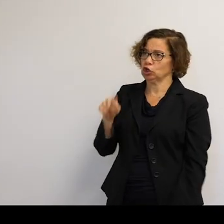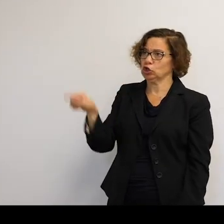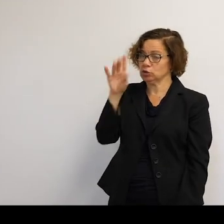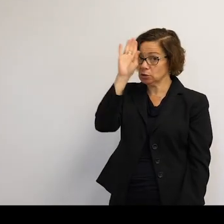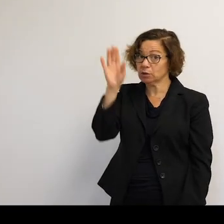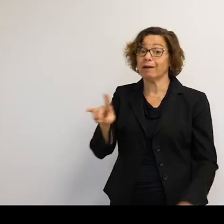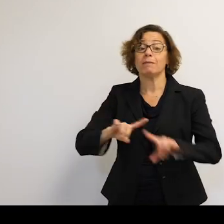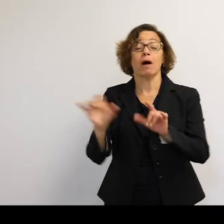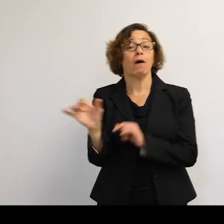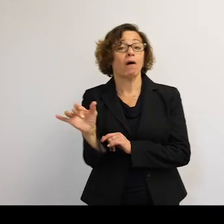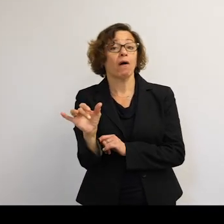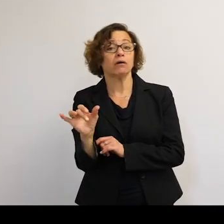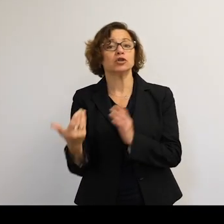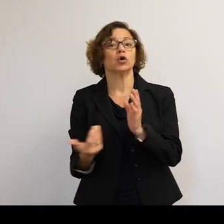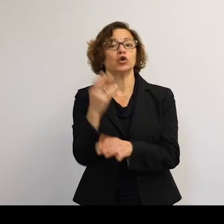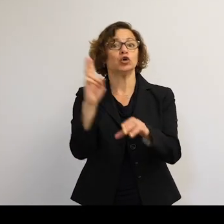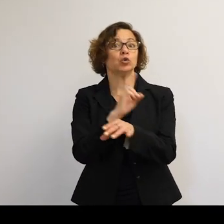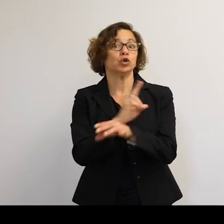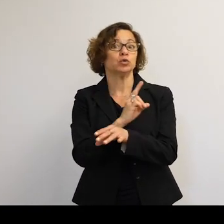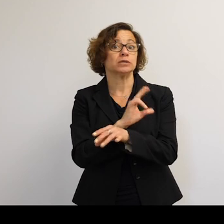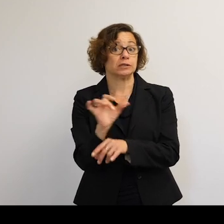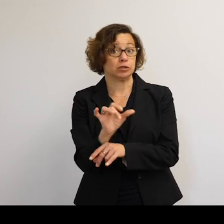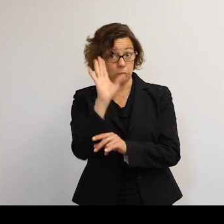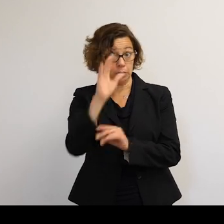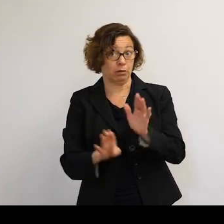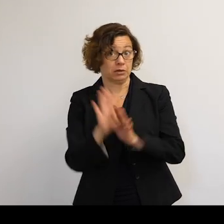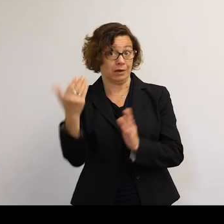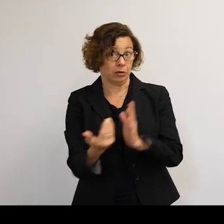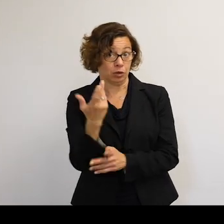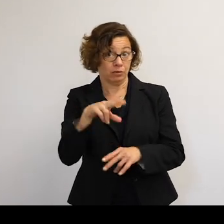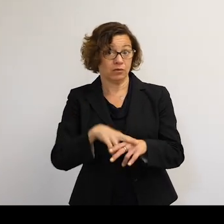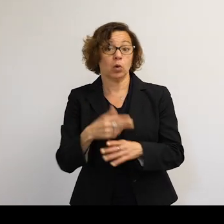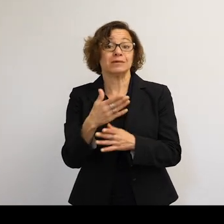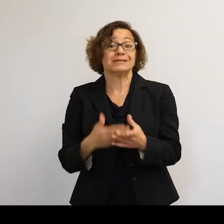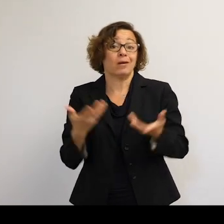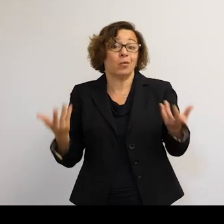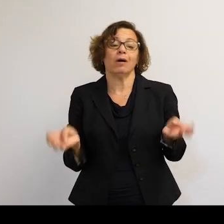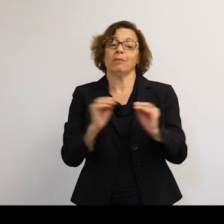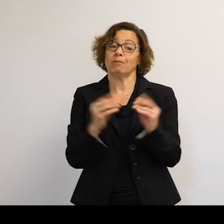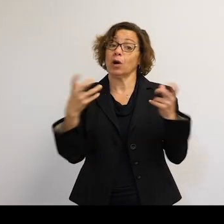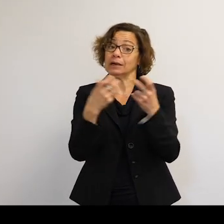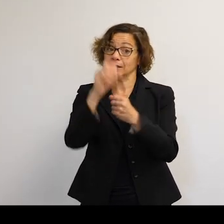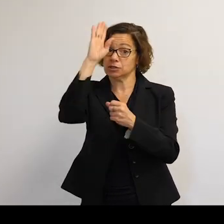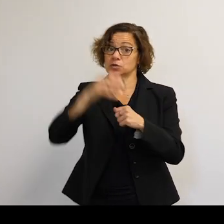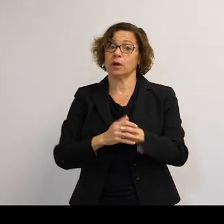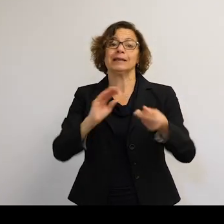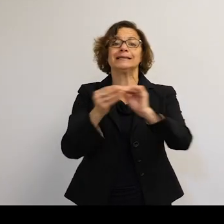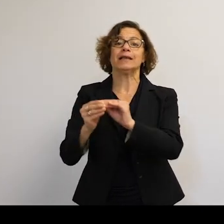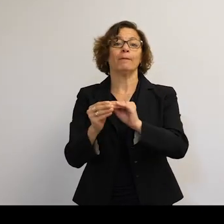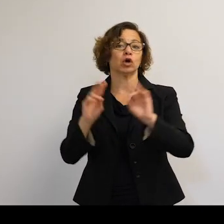But we also will come up with new uses for space. And some of these might cause more collisions, because it's a numbers game.